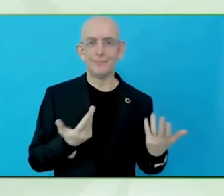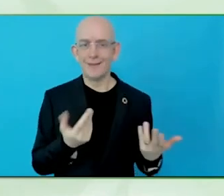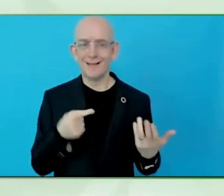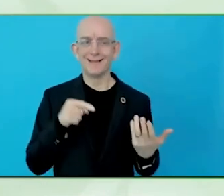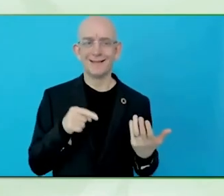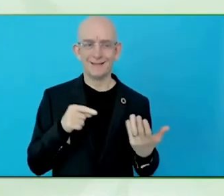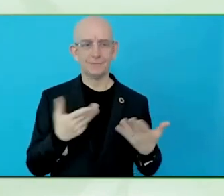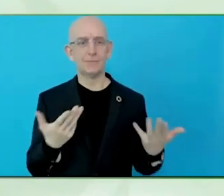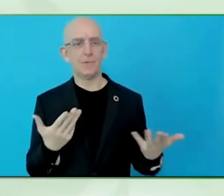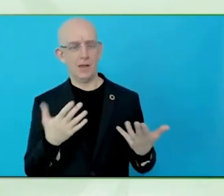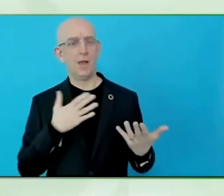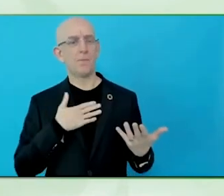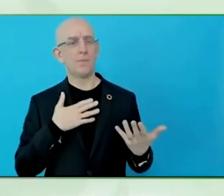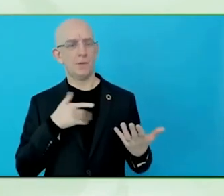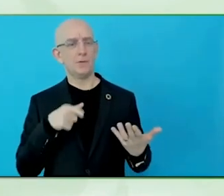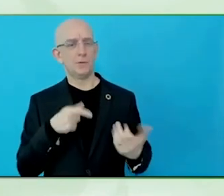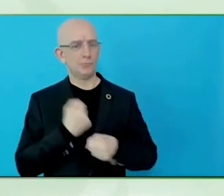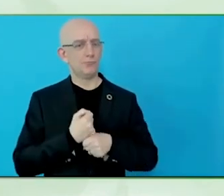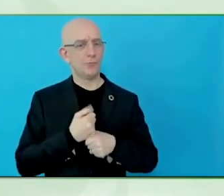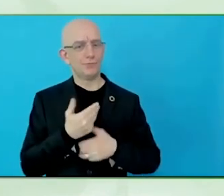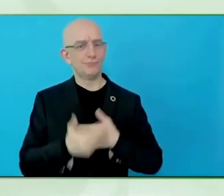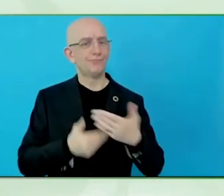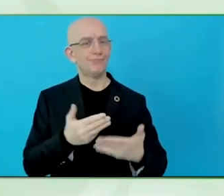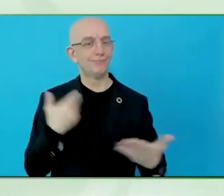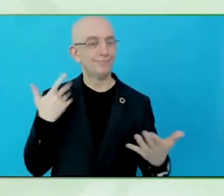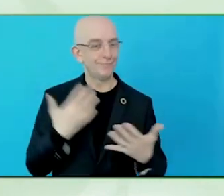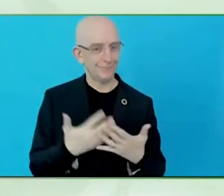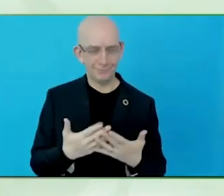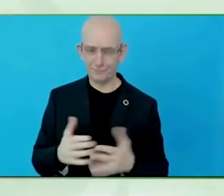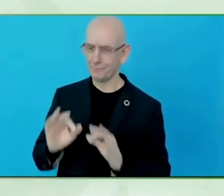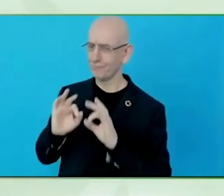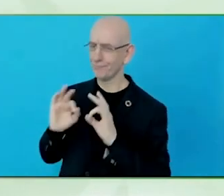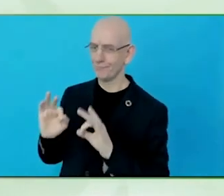See, the point, if you are not trying to create something new,